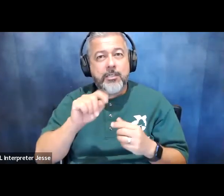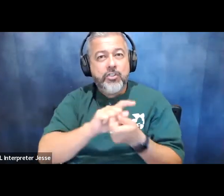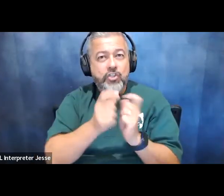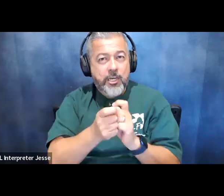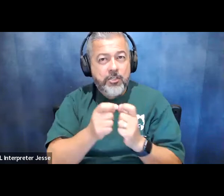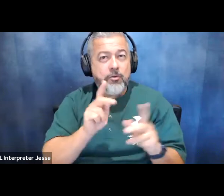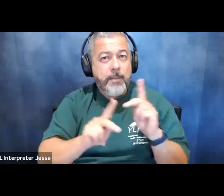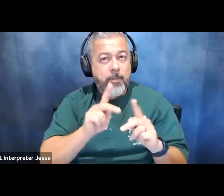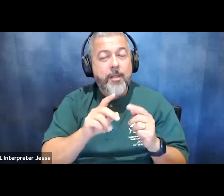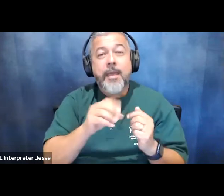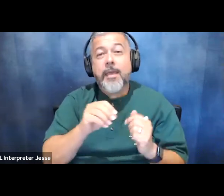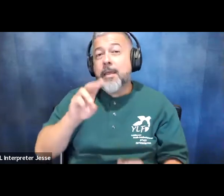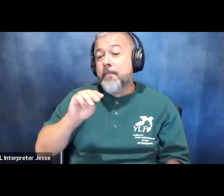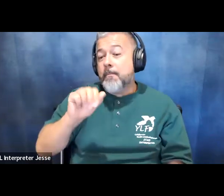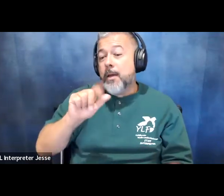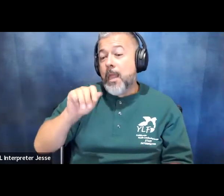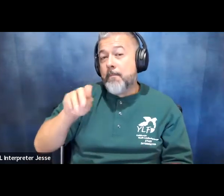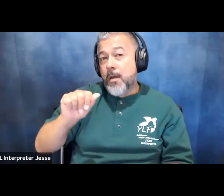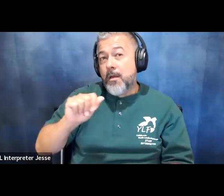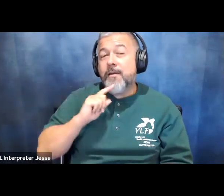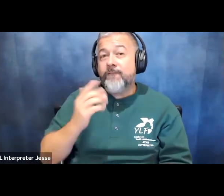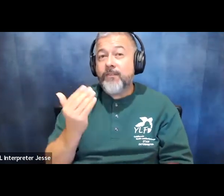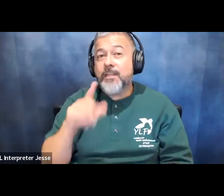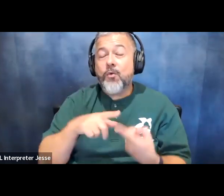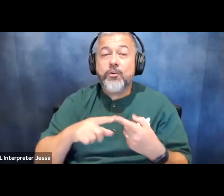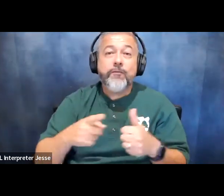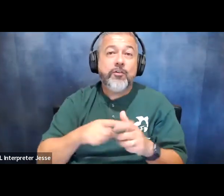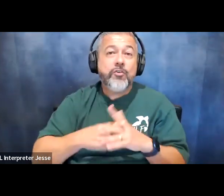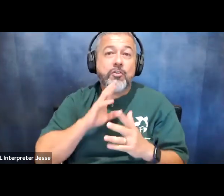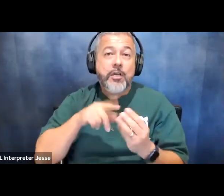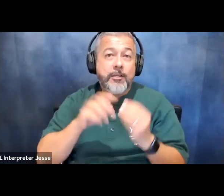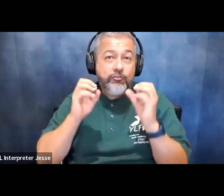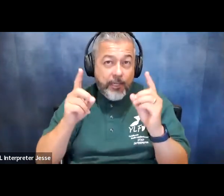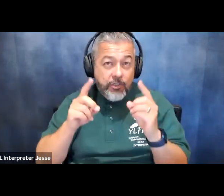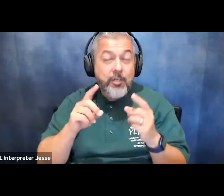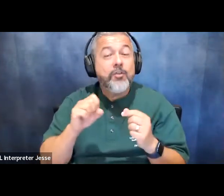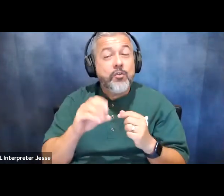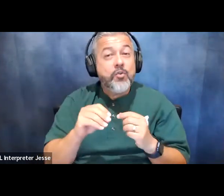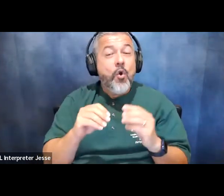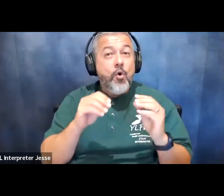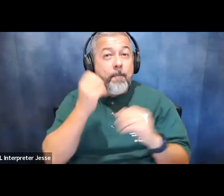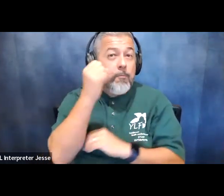she started advocating for education movement work is built on the backs of young people